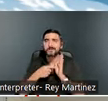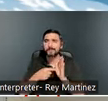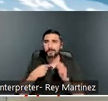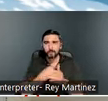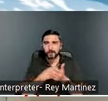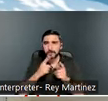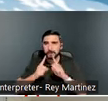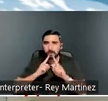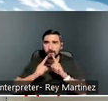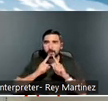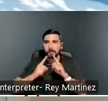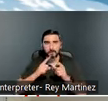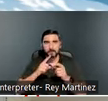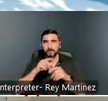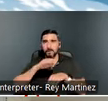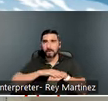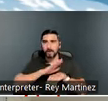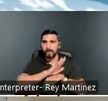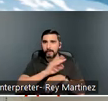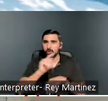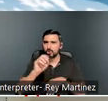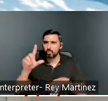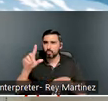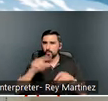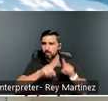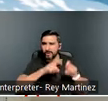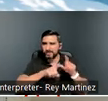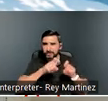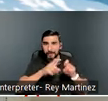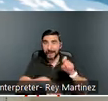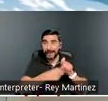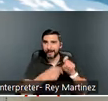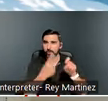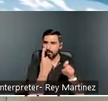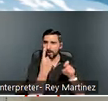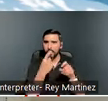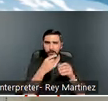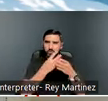screening question on their tool that they use to identify those experiencing homelessness,